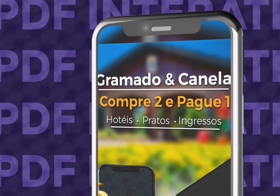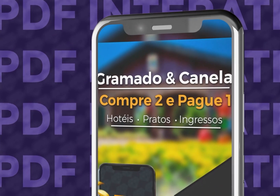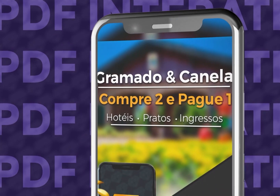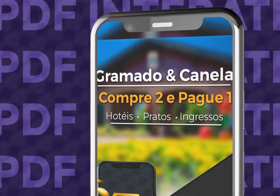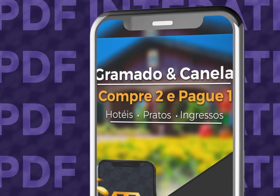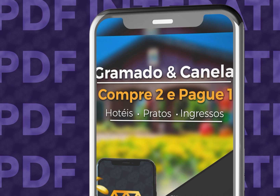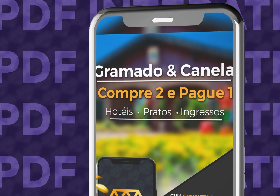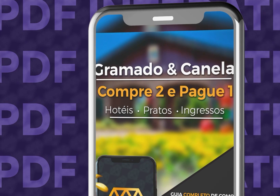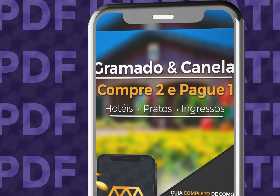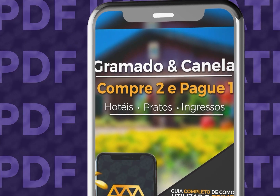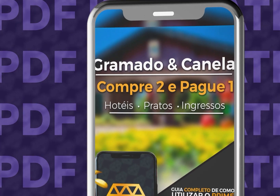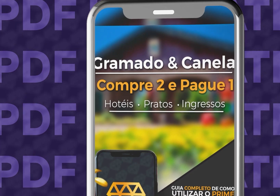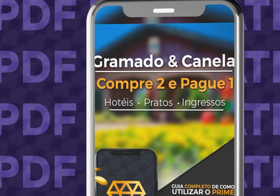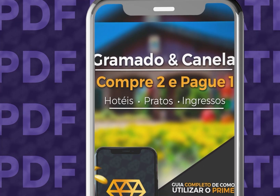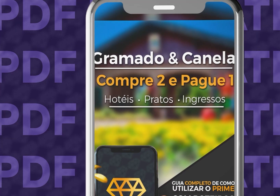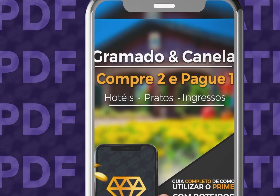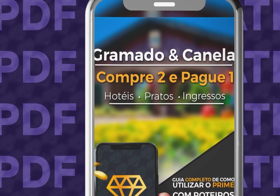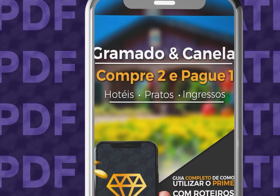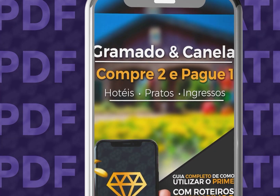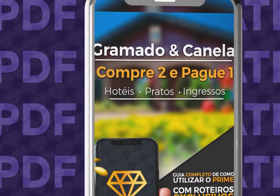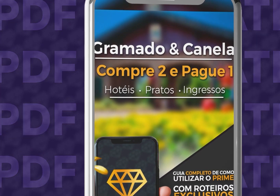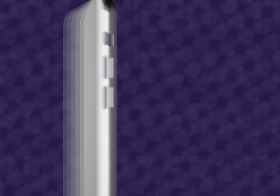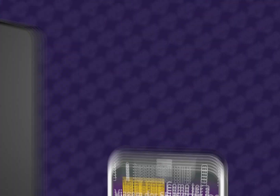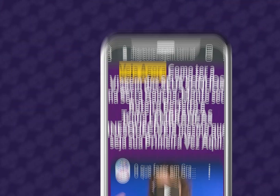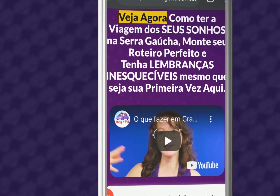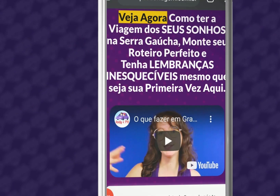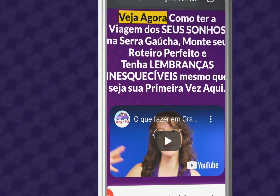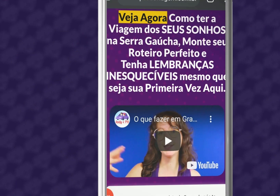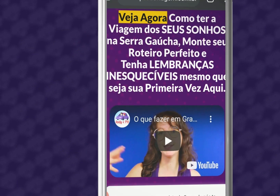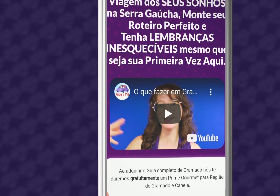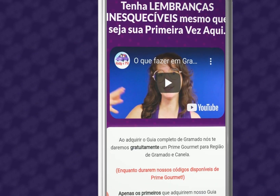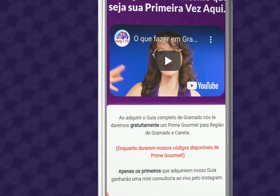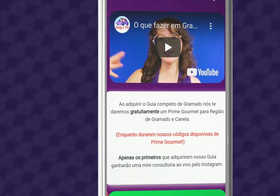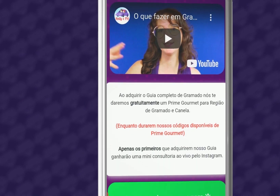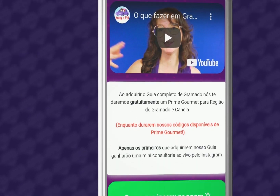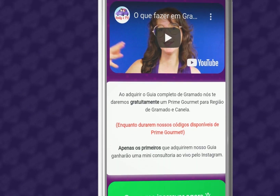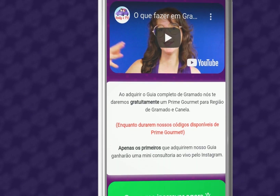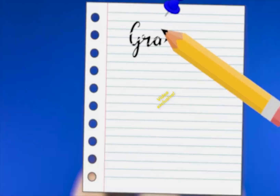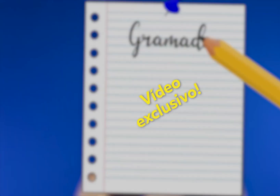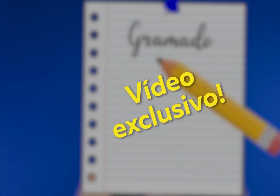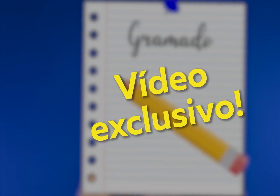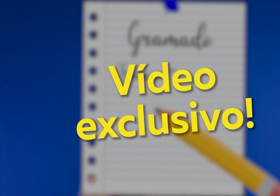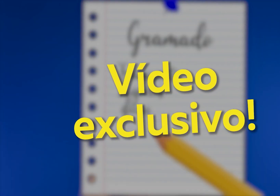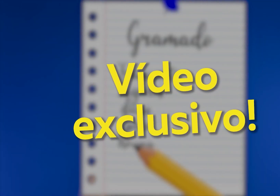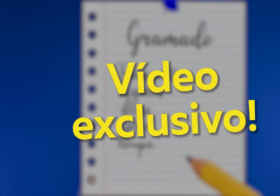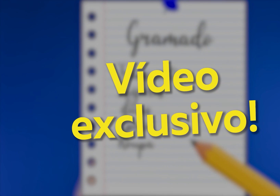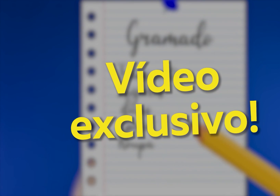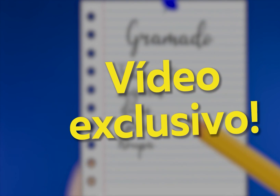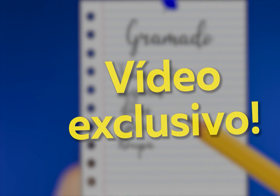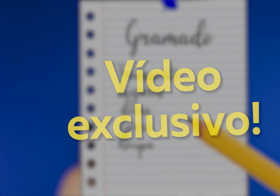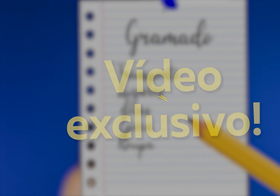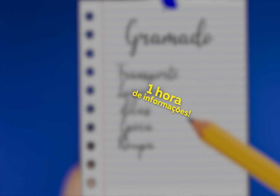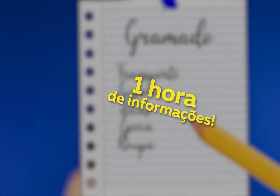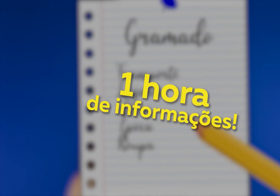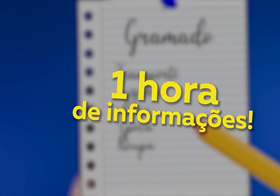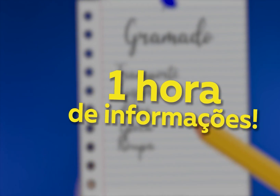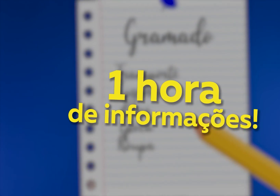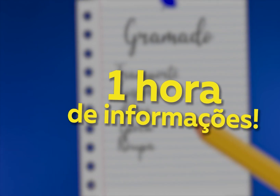interactive PDF guide and you who watched it so far won an exclusive video with an hour of